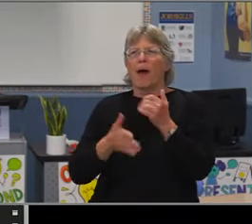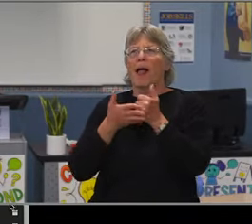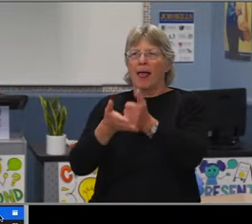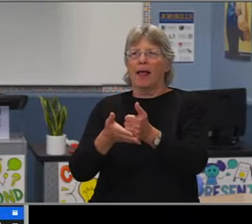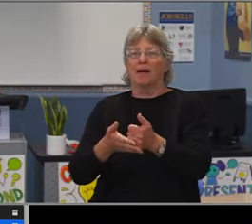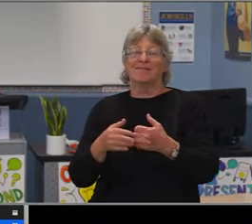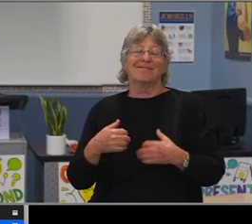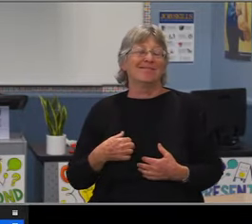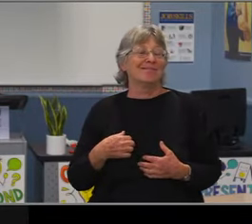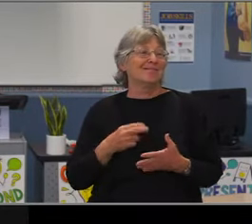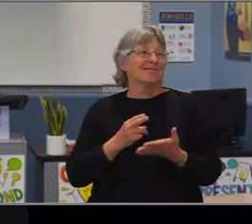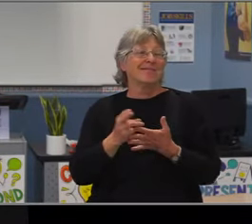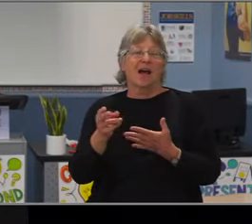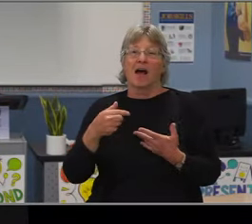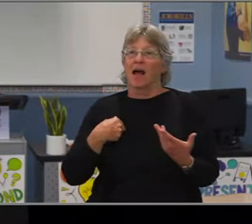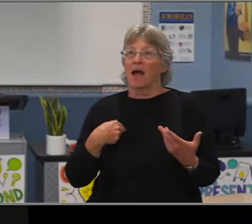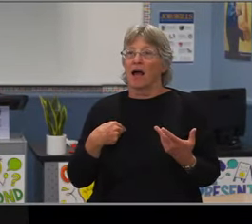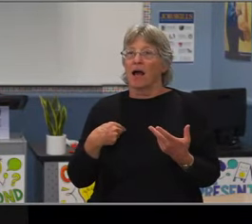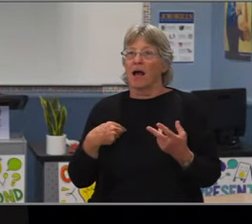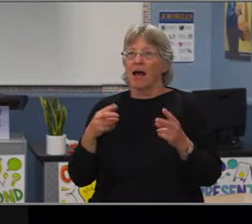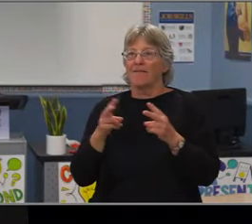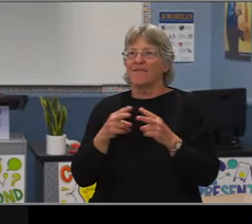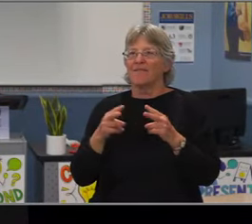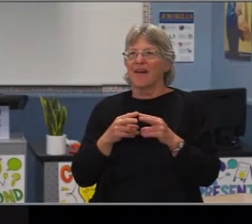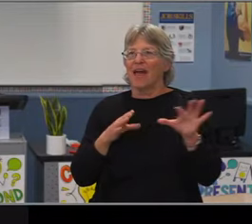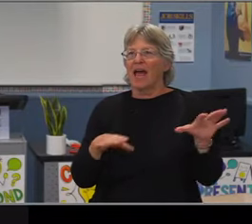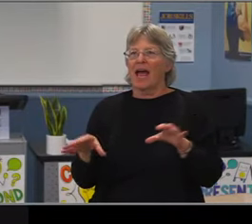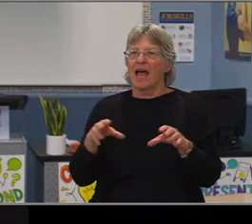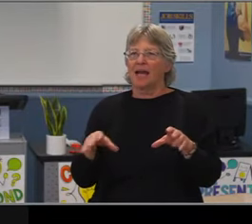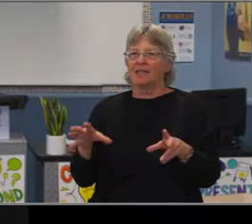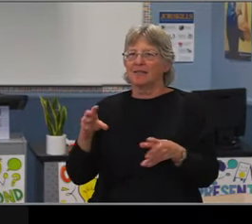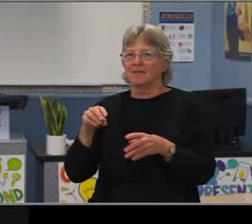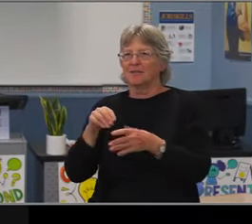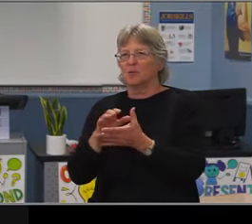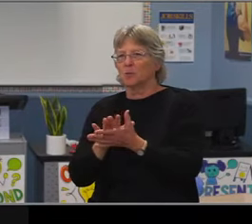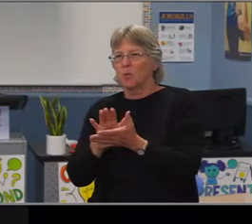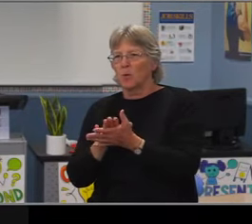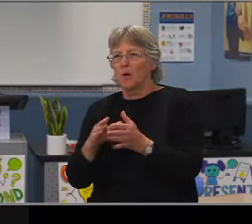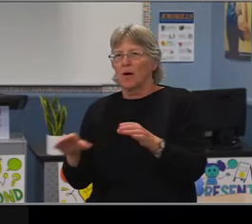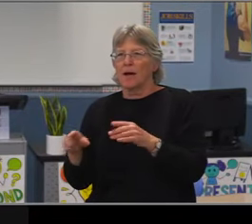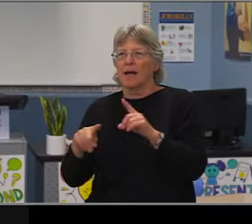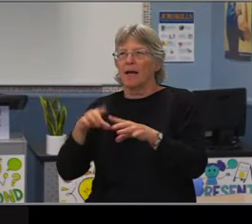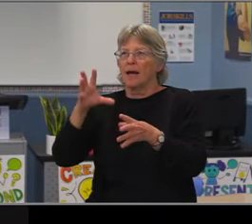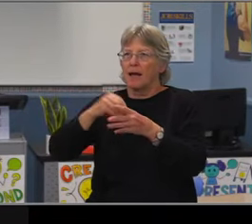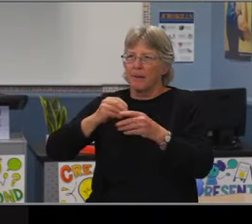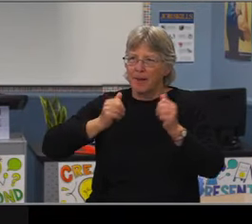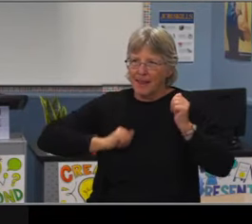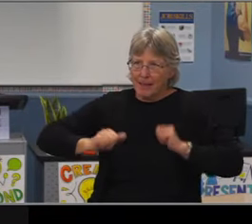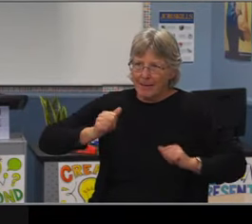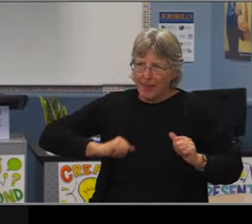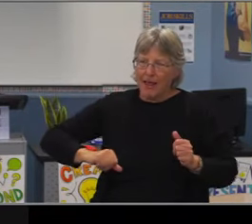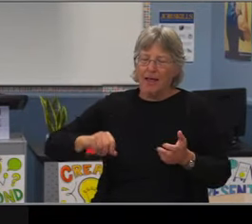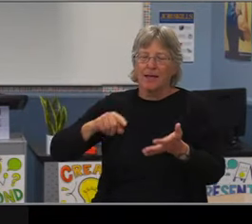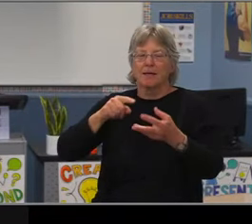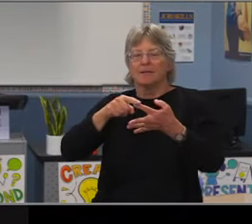They were planned as we continue to focus on our student progress and to share different aspects of data with you